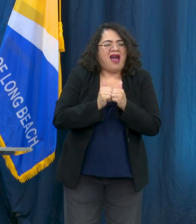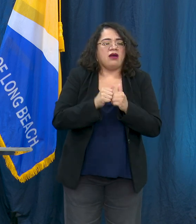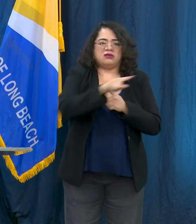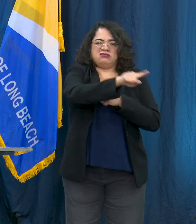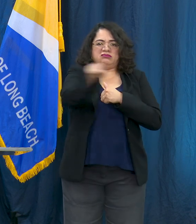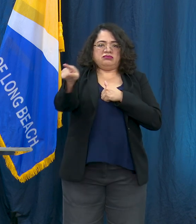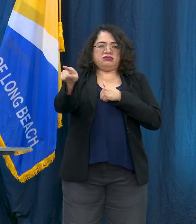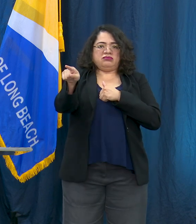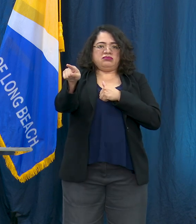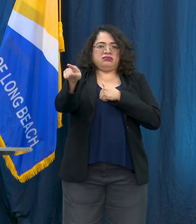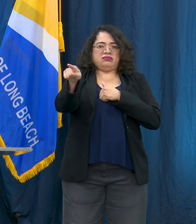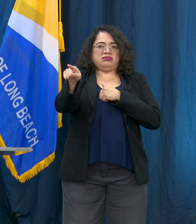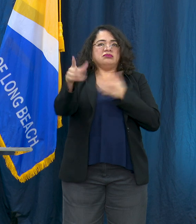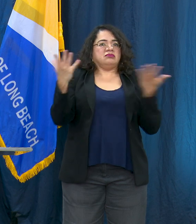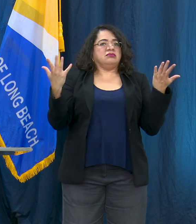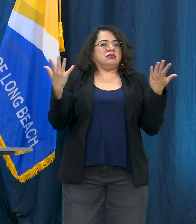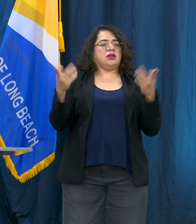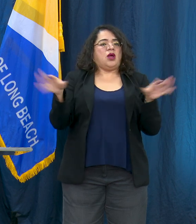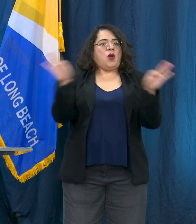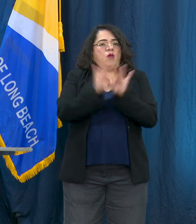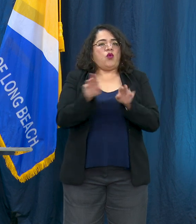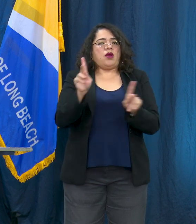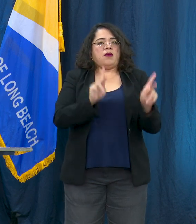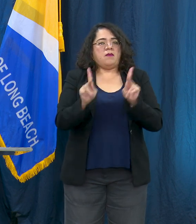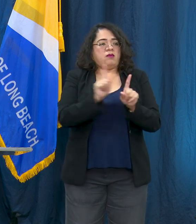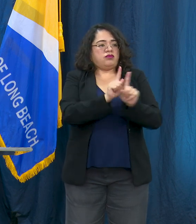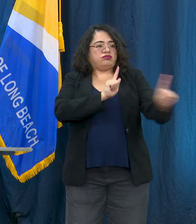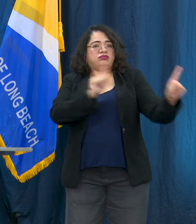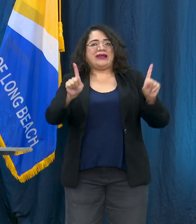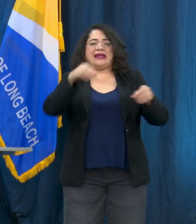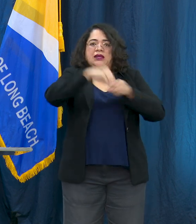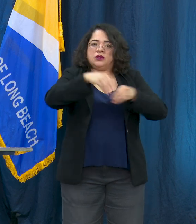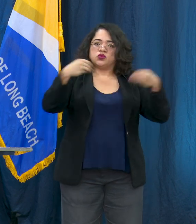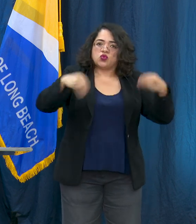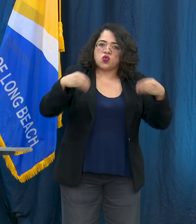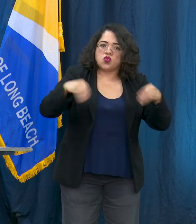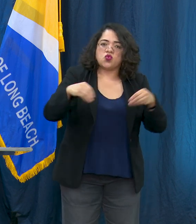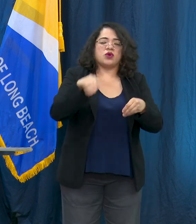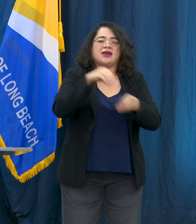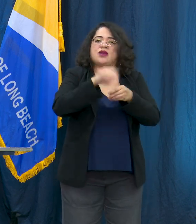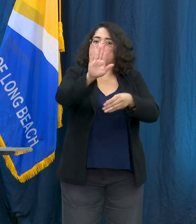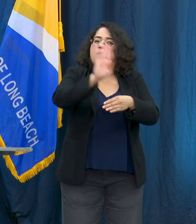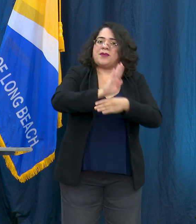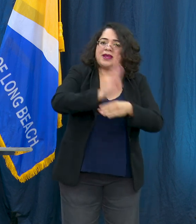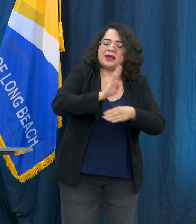sure that they are taking the proper distance e protocols, that they're wearing their face coverings when they're with others, that you're washing